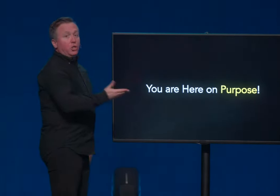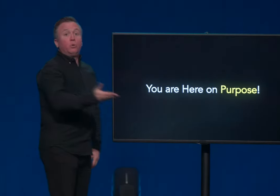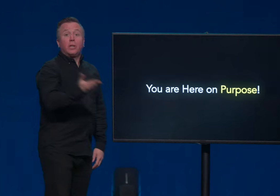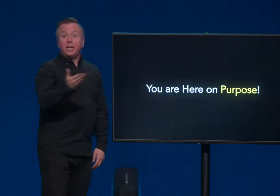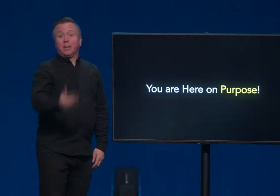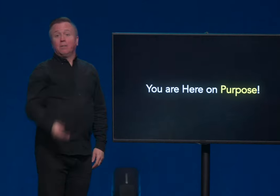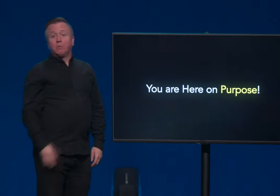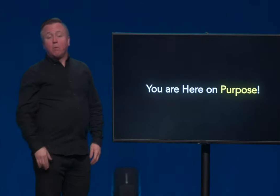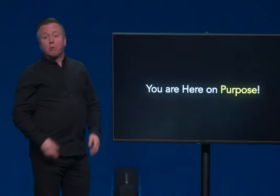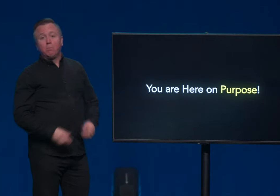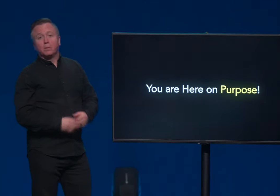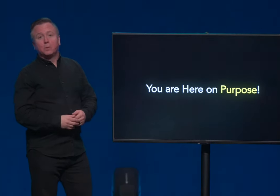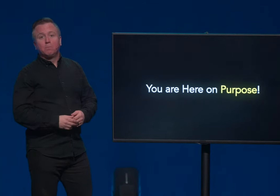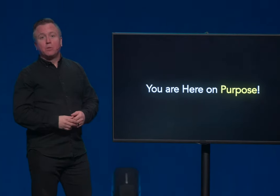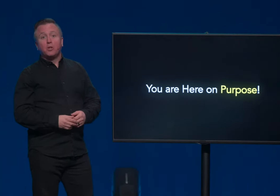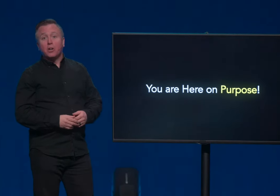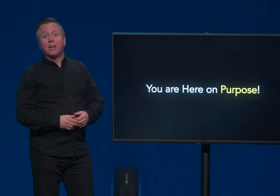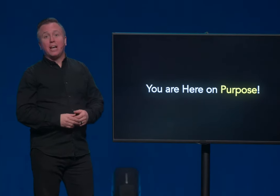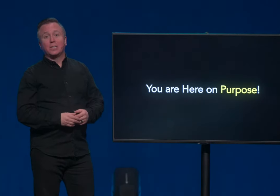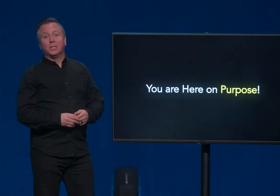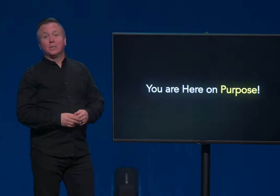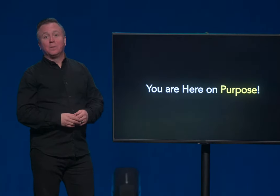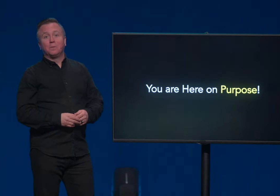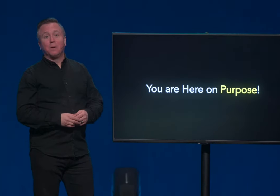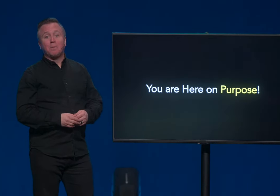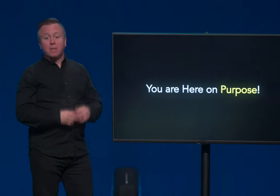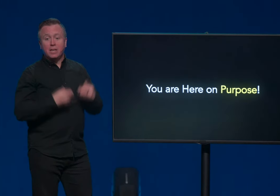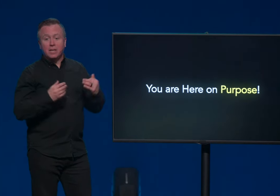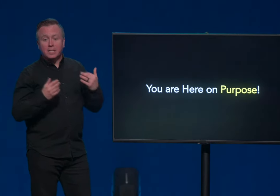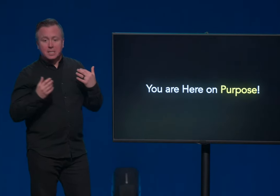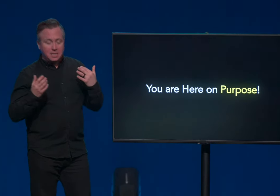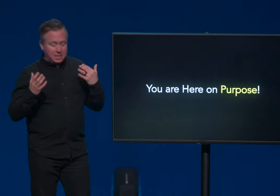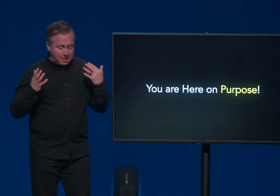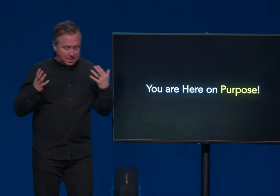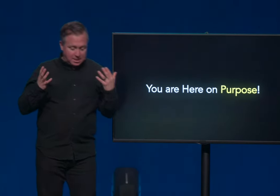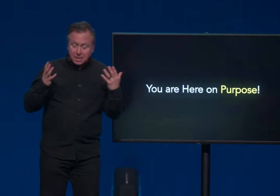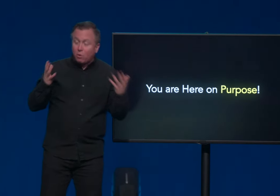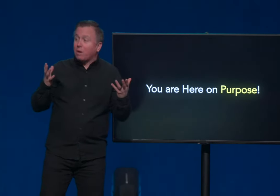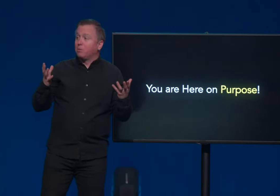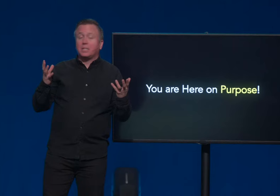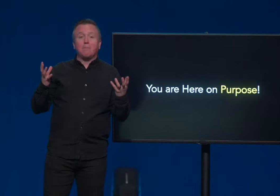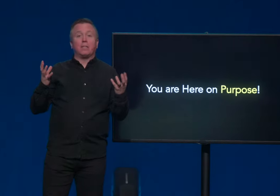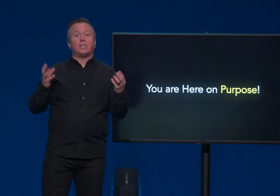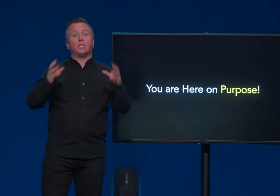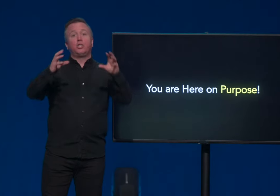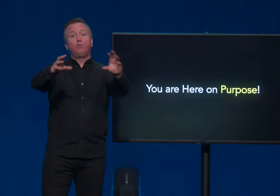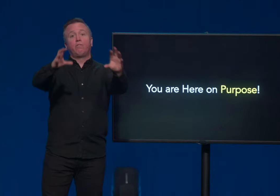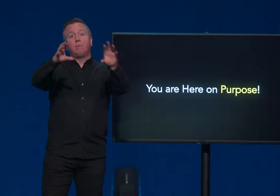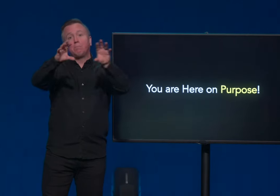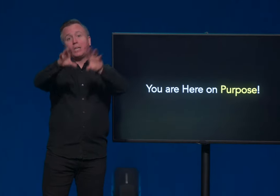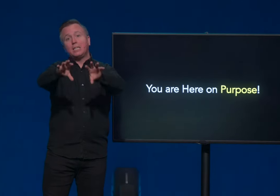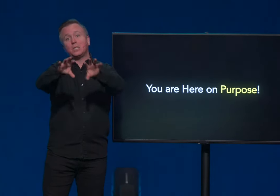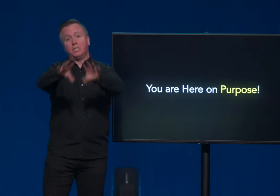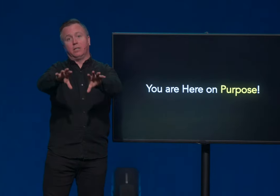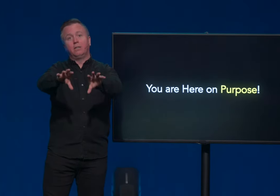You were here on purpose. You're not an accident. Right? It's it's this incredible statement that says you have been placed here